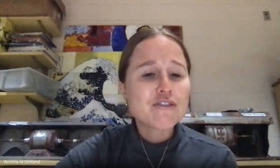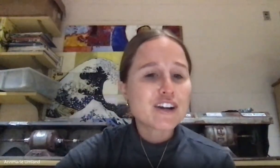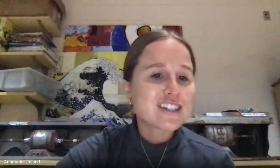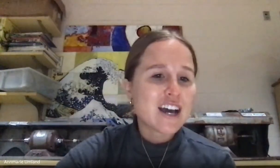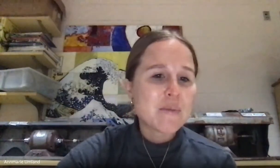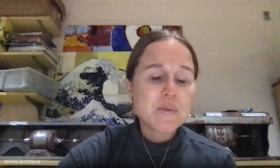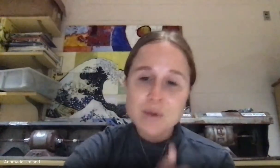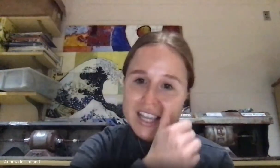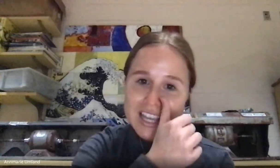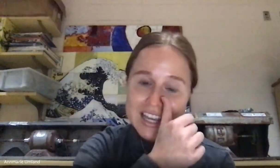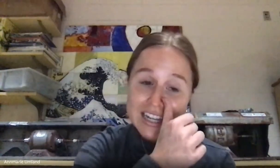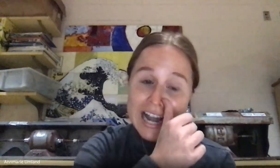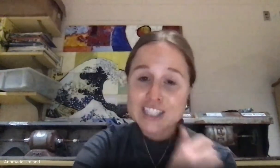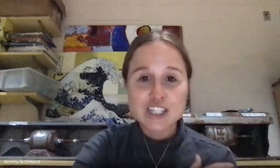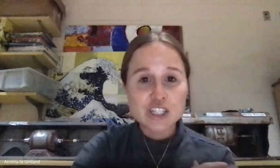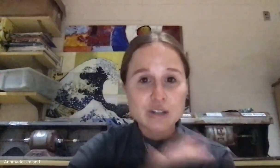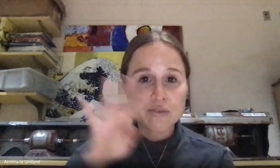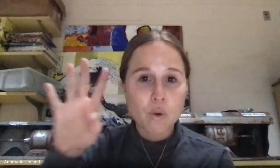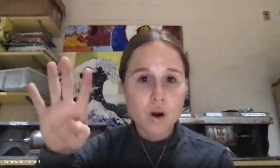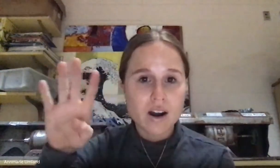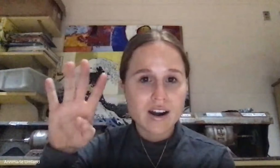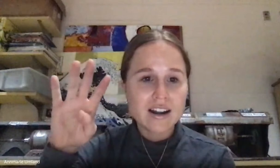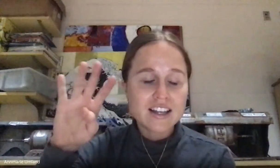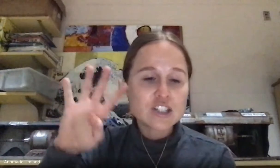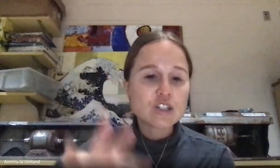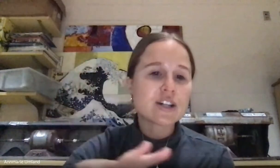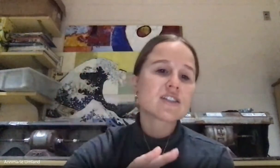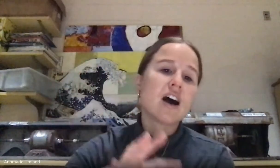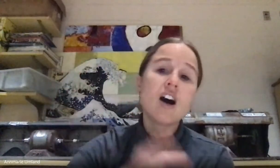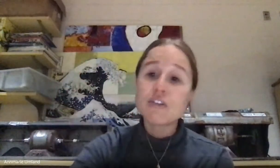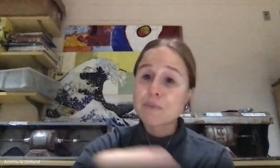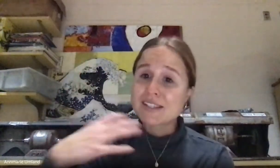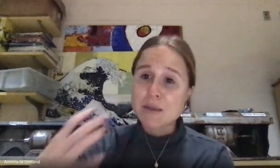there. So first up we actually chose for students all from the